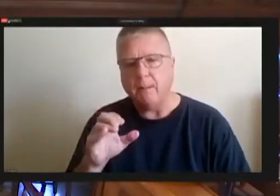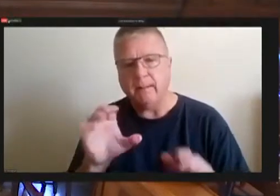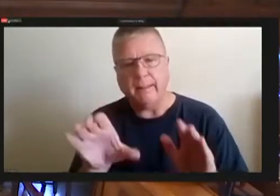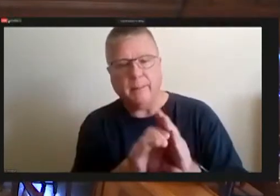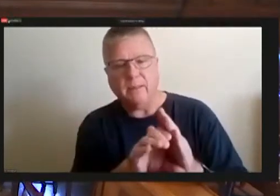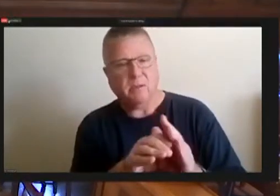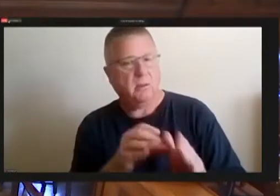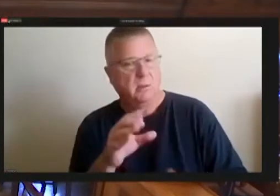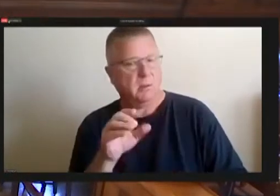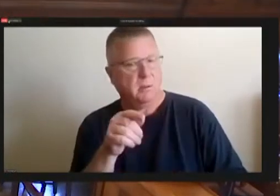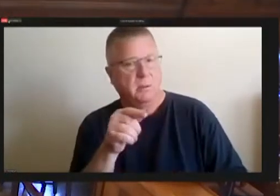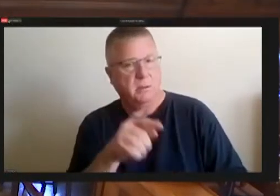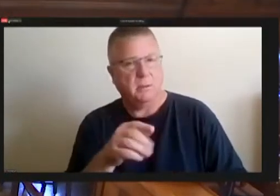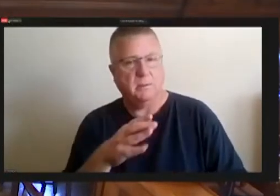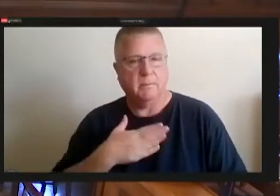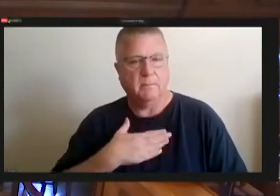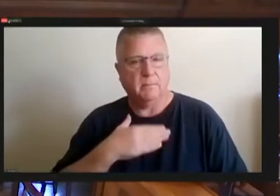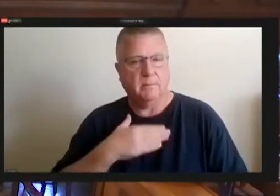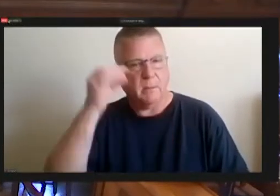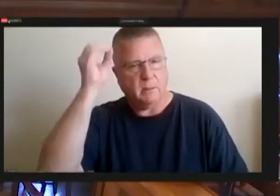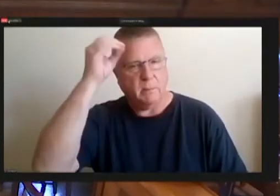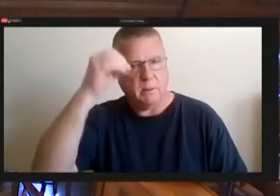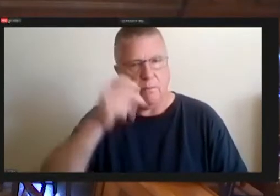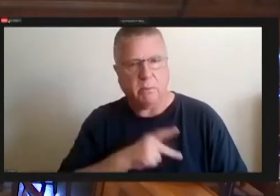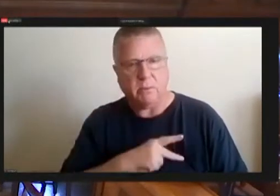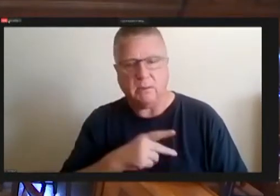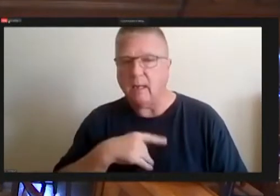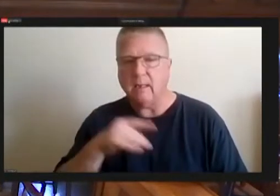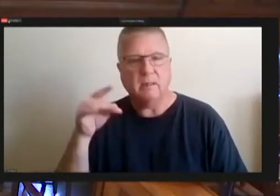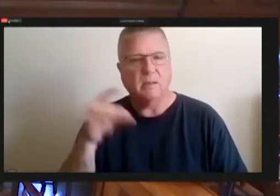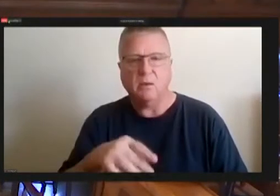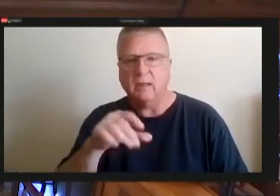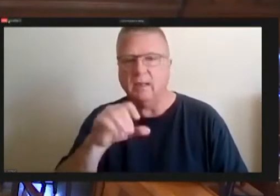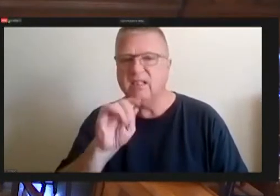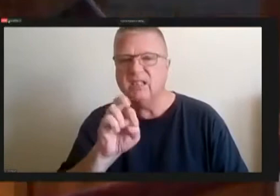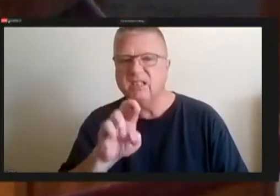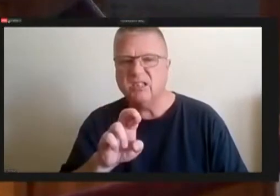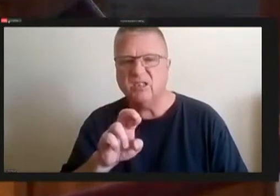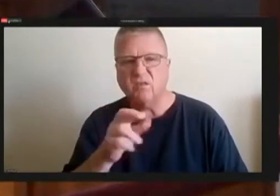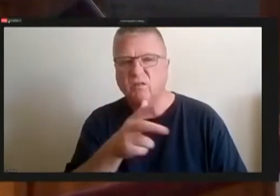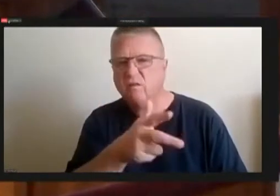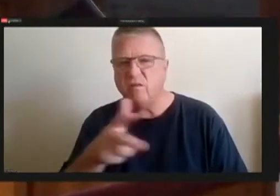opinion. I personally don't like the silver fleet I think it's ugly, but that's me.